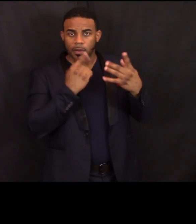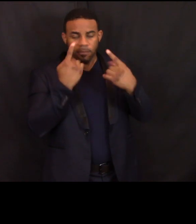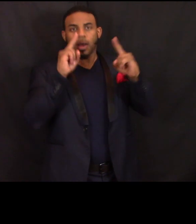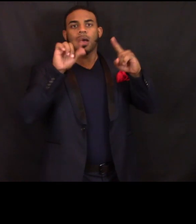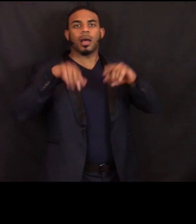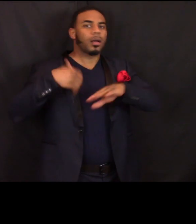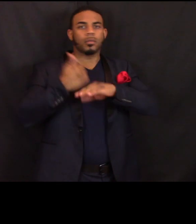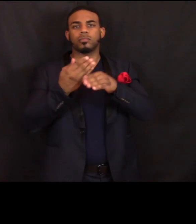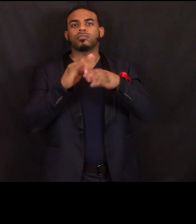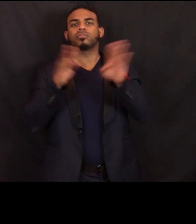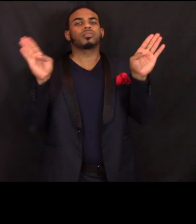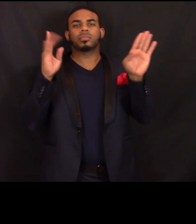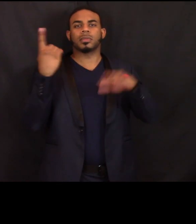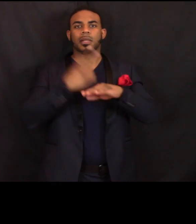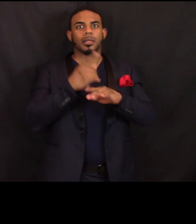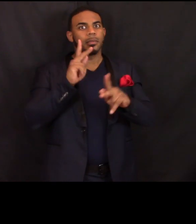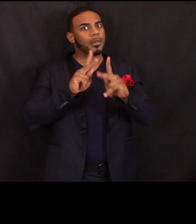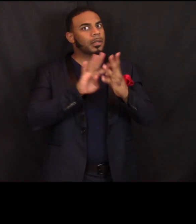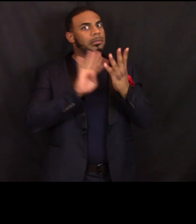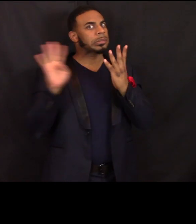People are going to be lined up outside of our door,